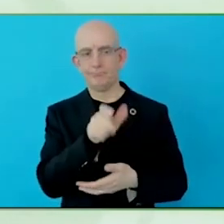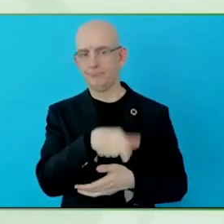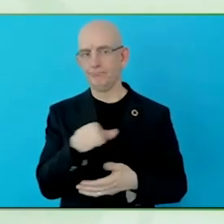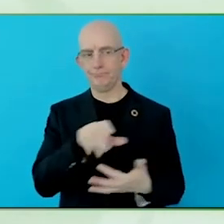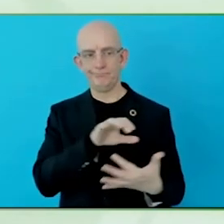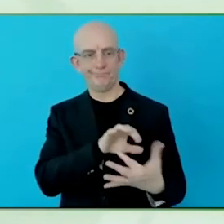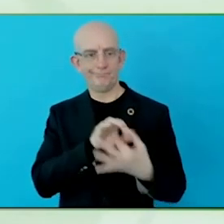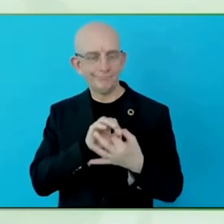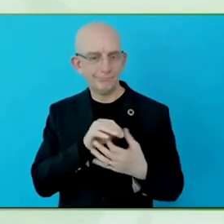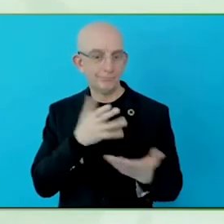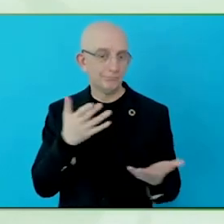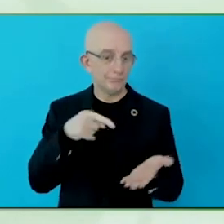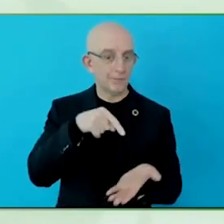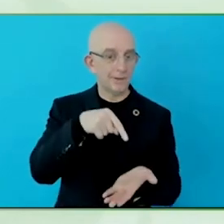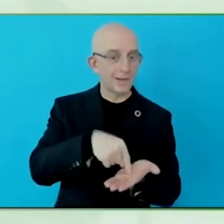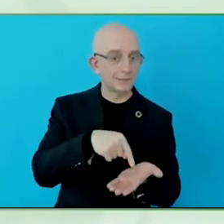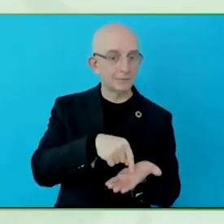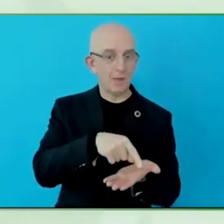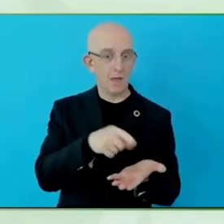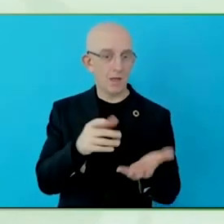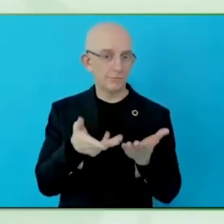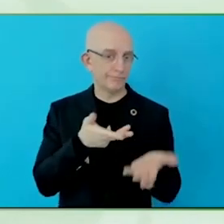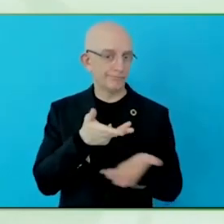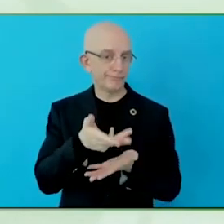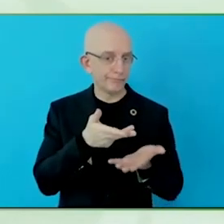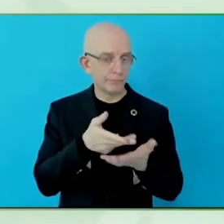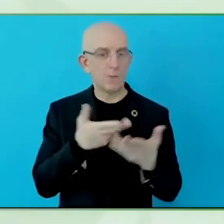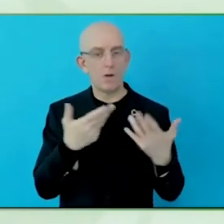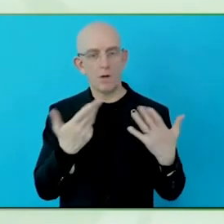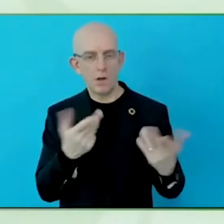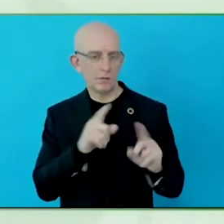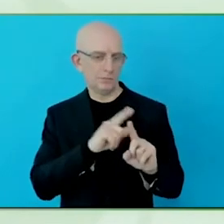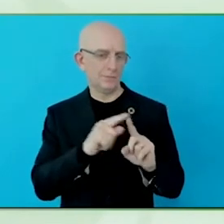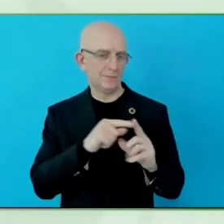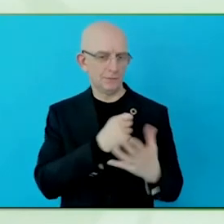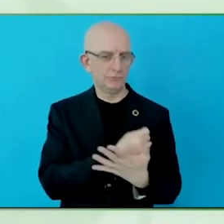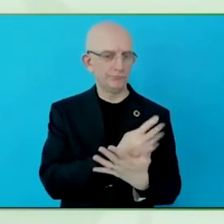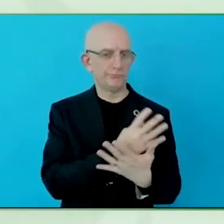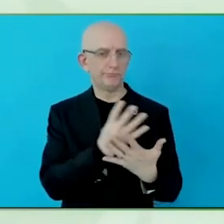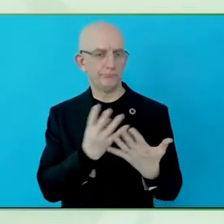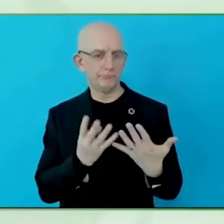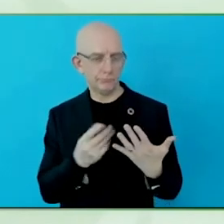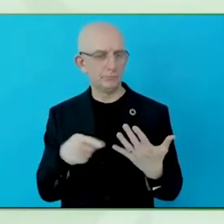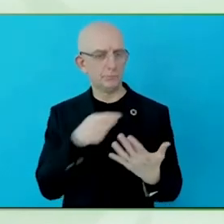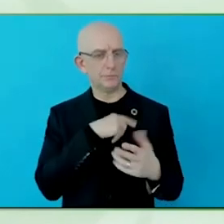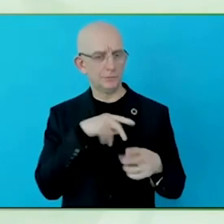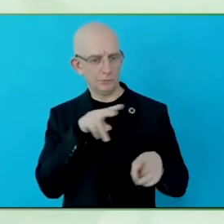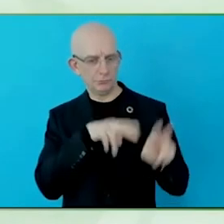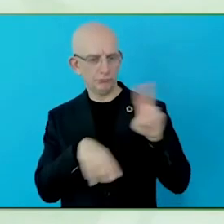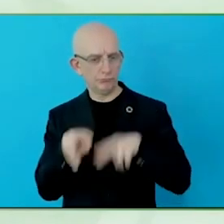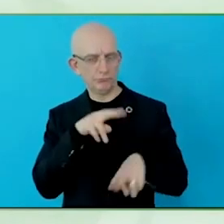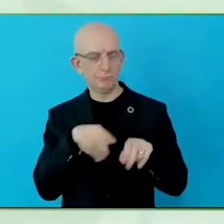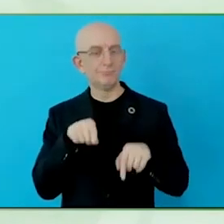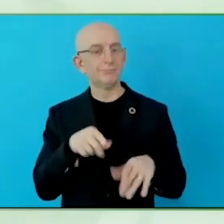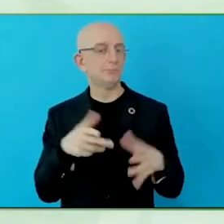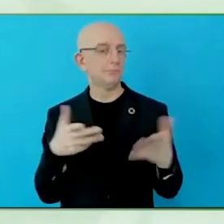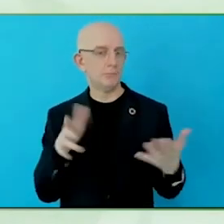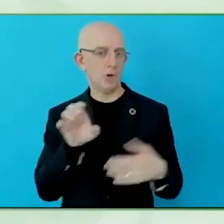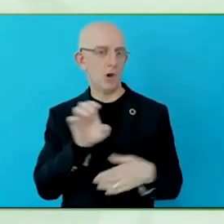Wonderful, thank you very much indeed. I am going to go through three sets of questions, two more, and